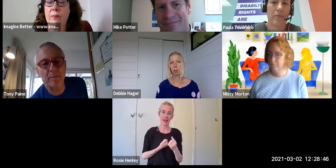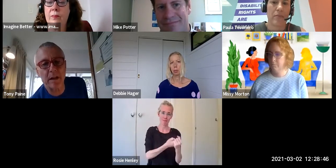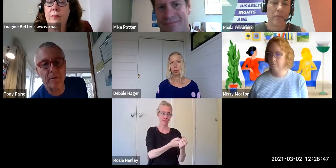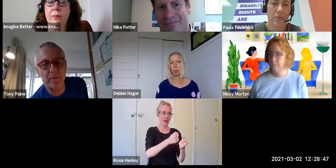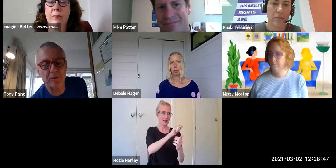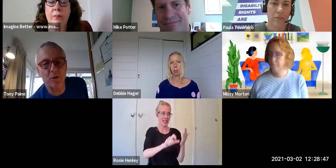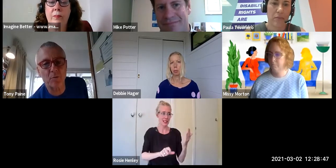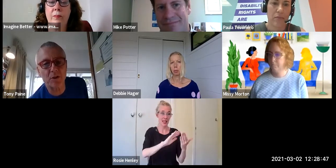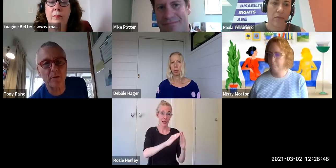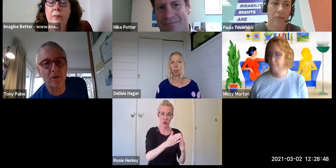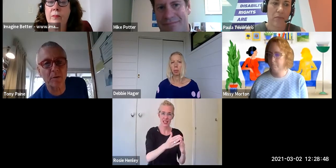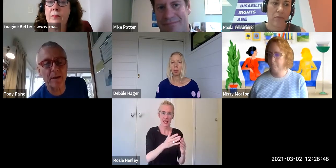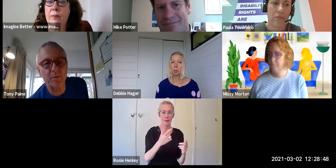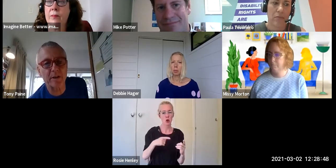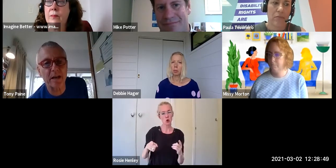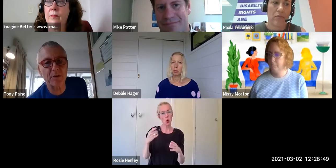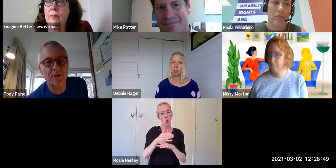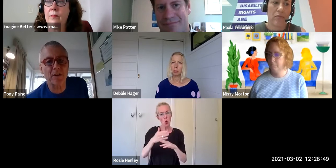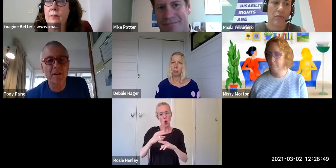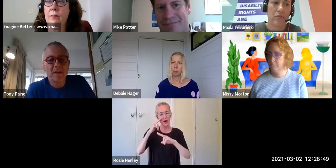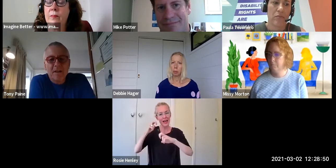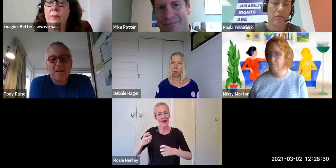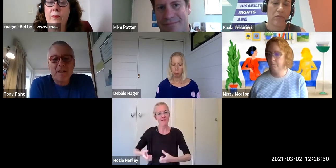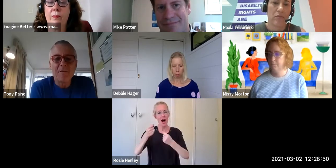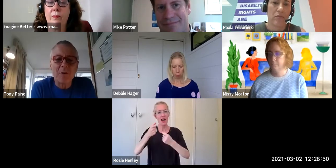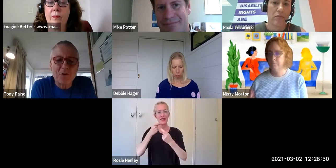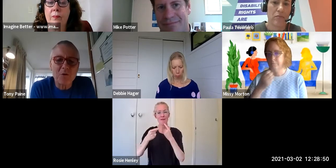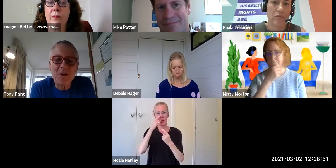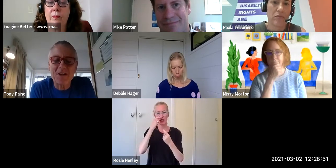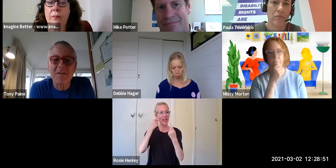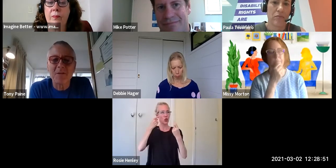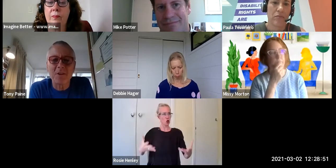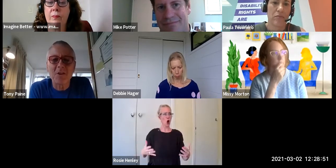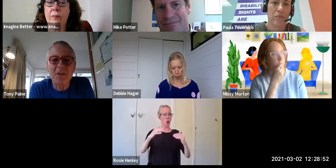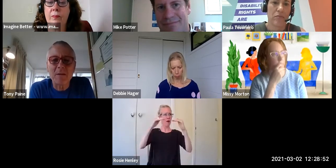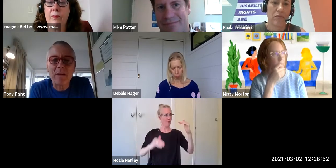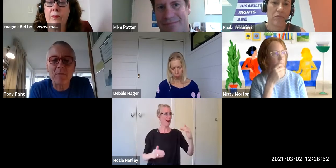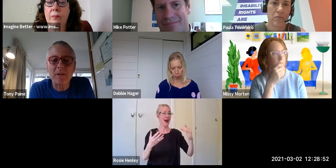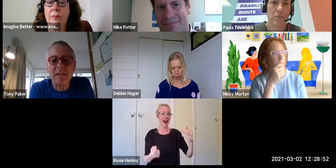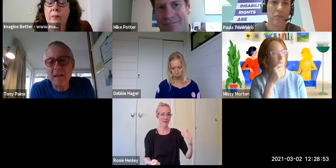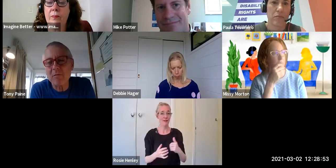people what's going on. Perhaps we could start with just the 'what's your advice to non-disabled people', and dealing